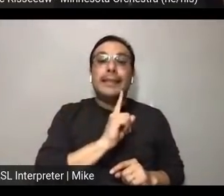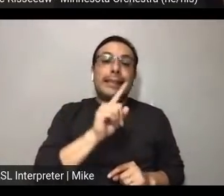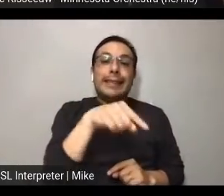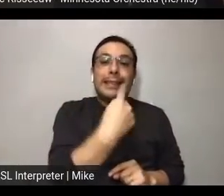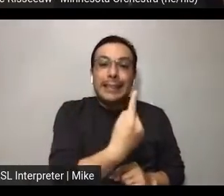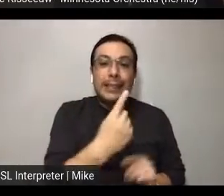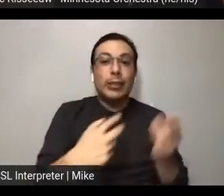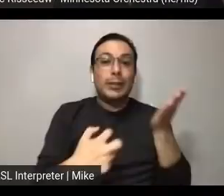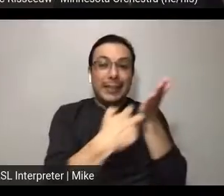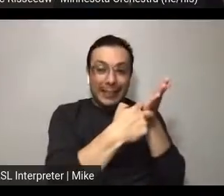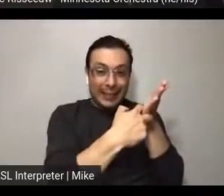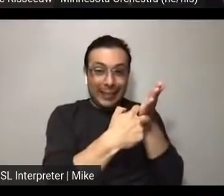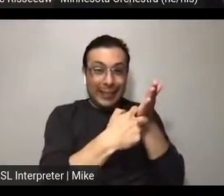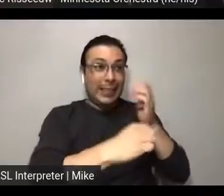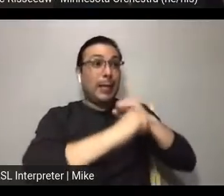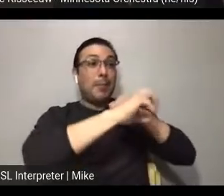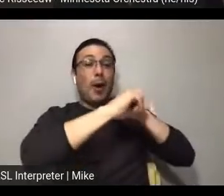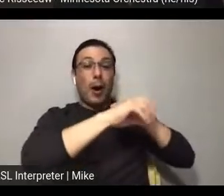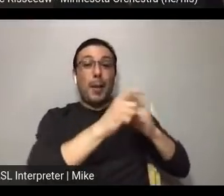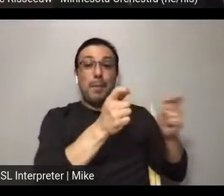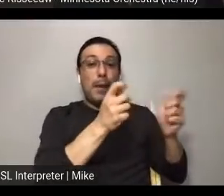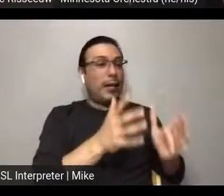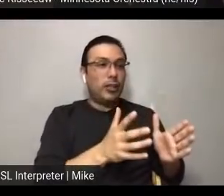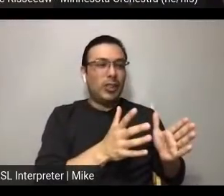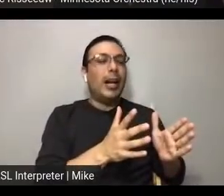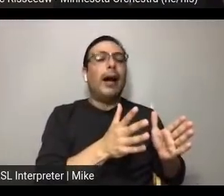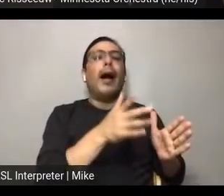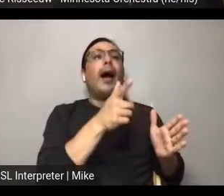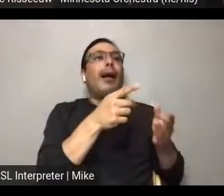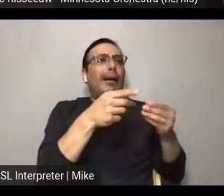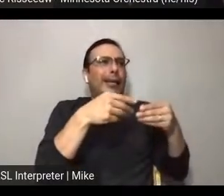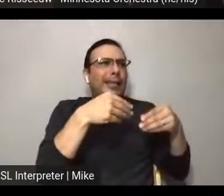really shifted to more brand awareness and promotion of the Minnesota